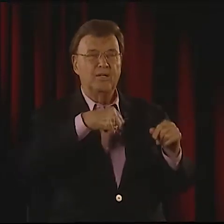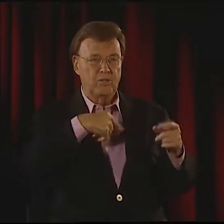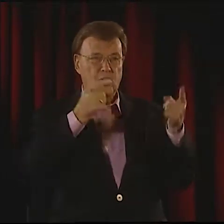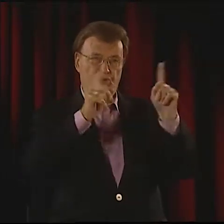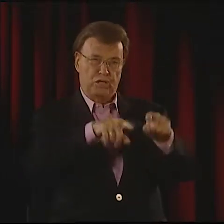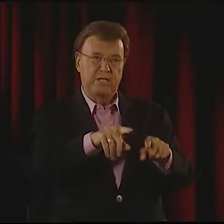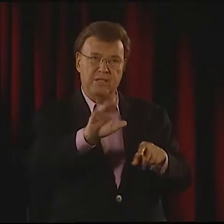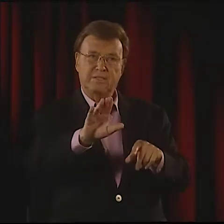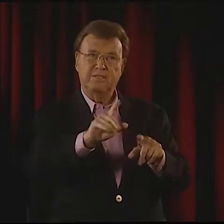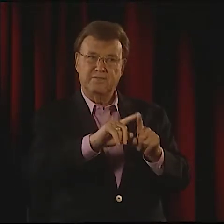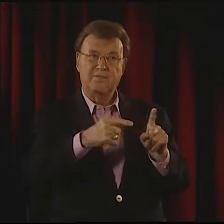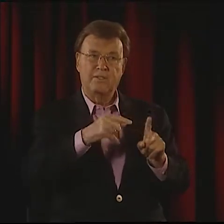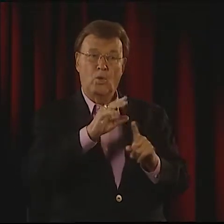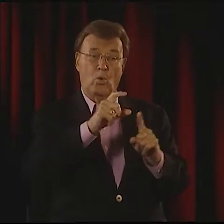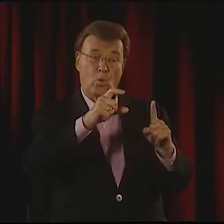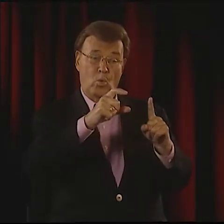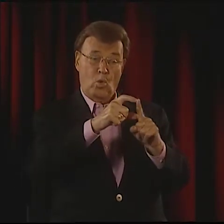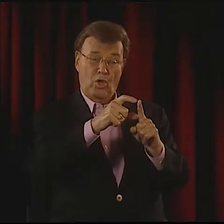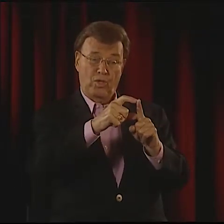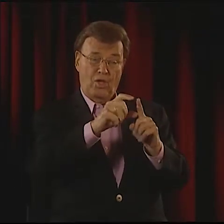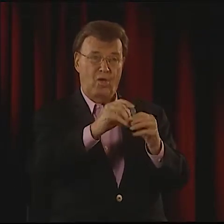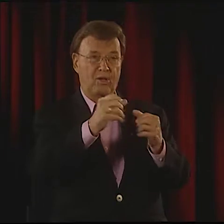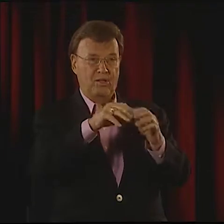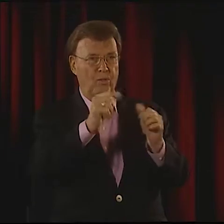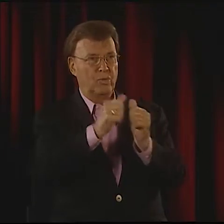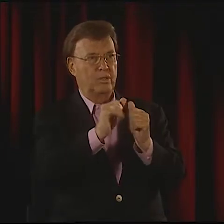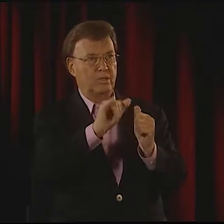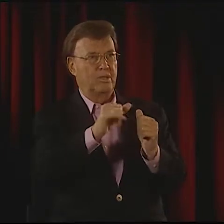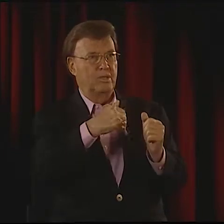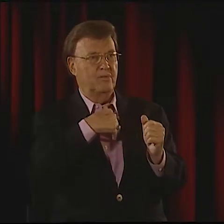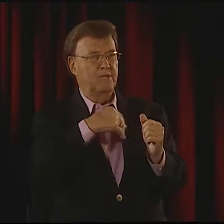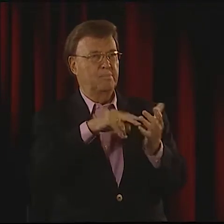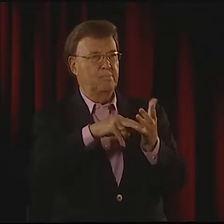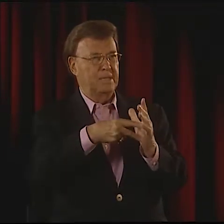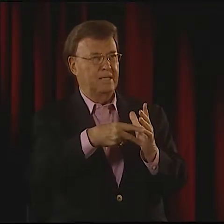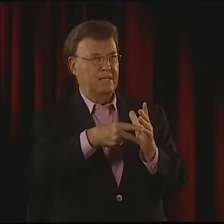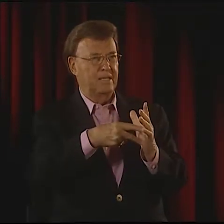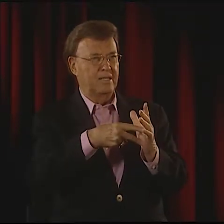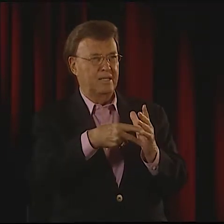THE WORD AMALGAMATION, YES, IT IS VERY DIFFERENT. I AGREE.